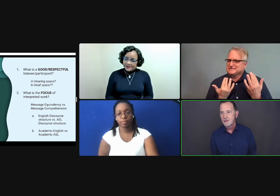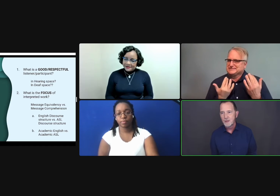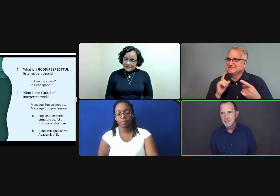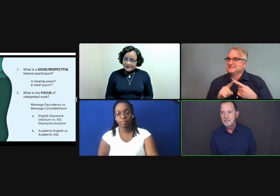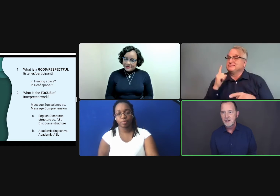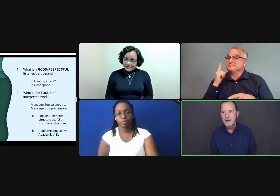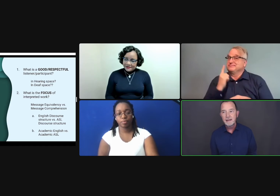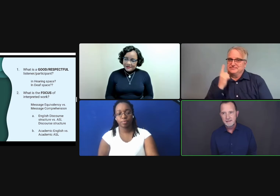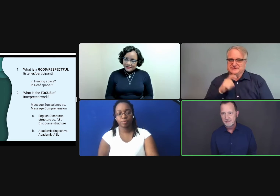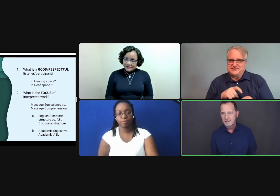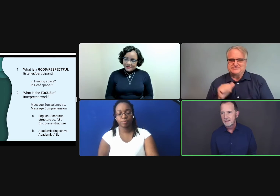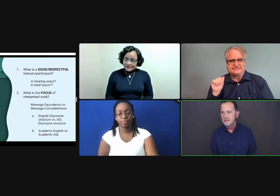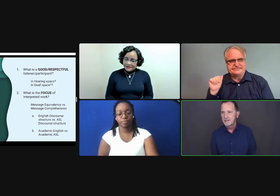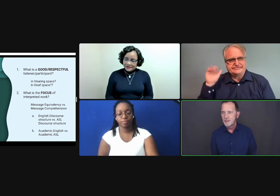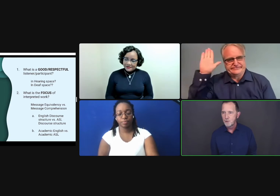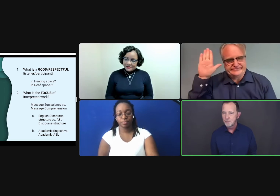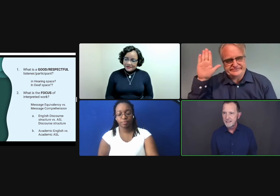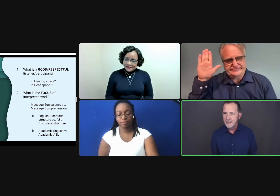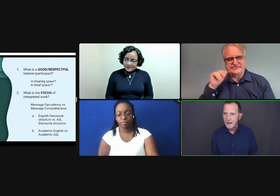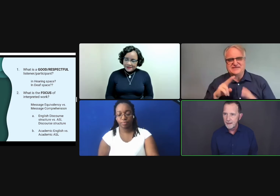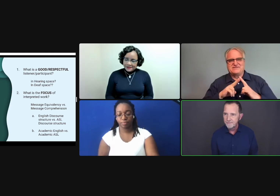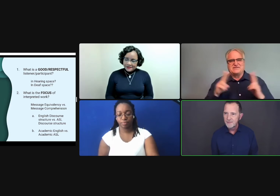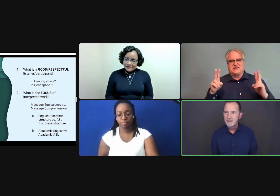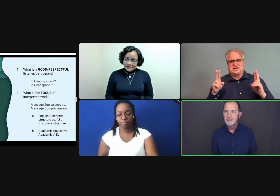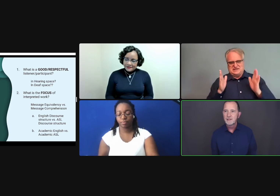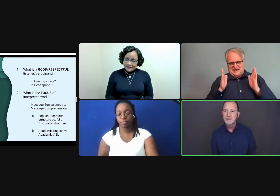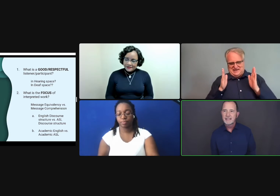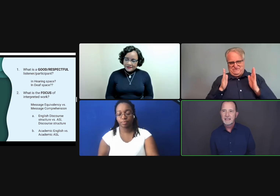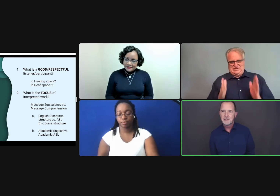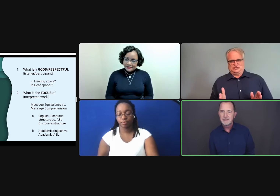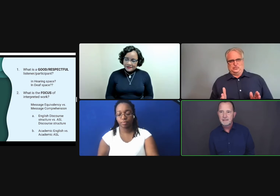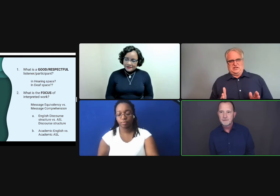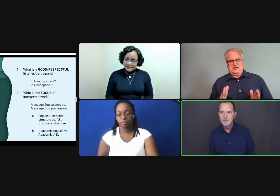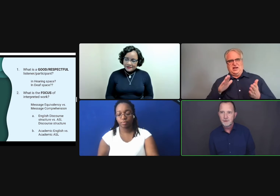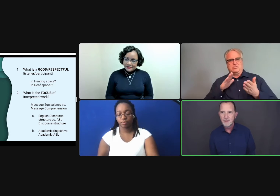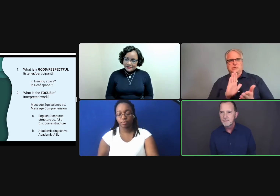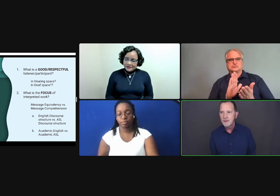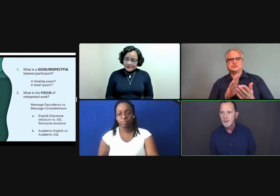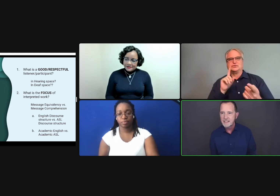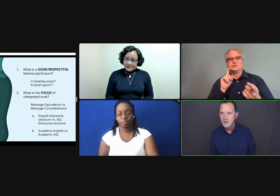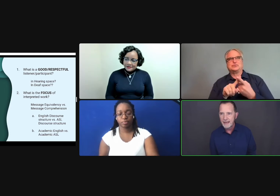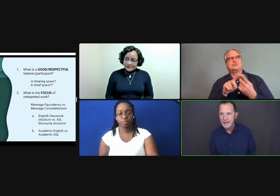Questions are held until the appropriate time. And you indicate your need for a question by raising your hand.